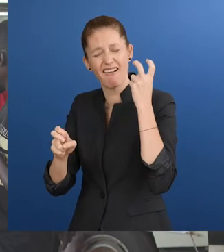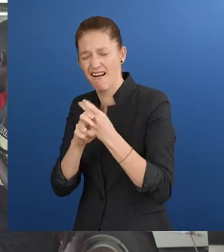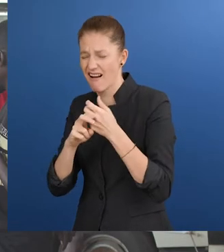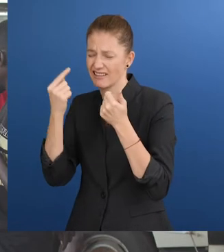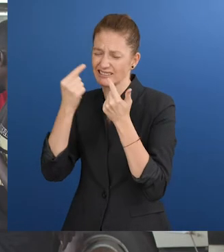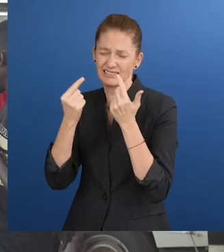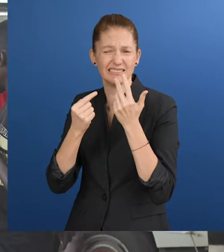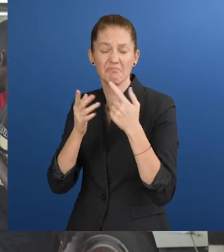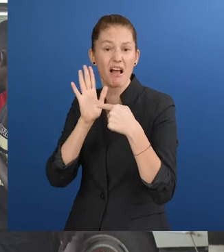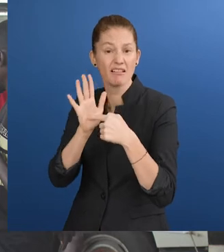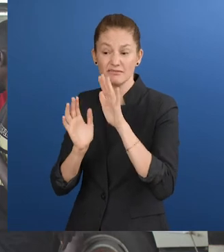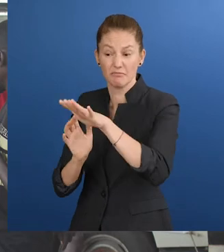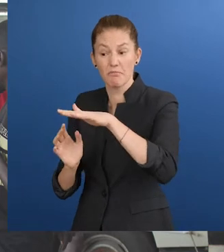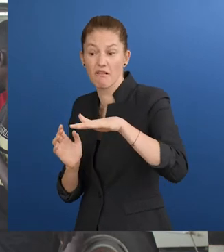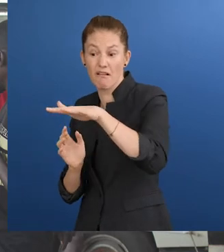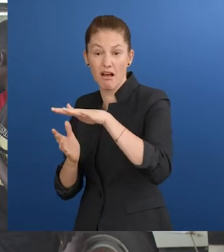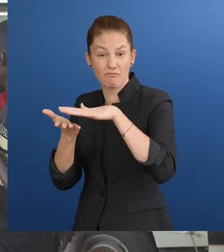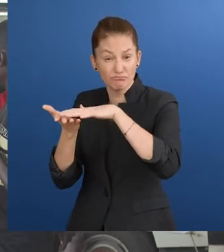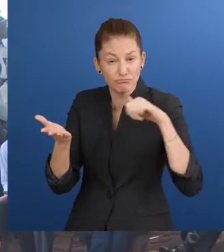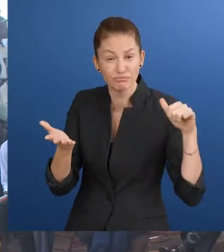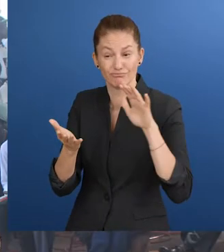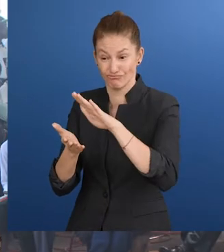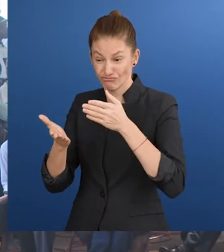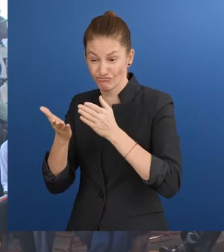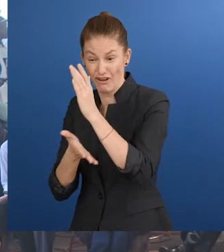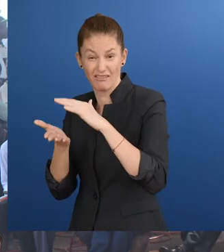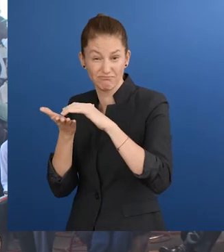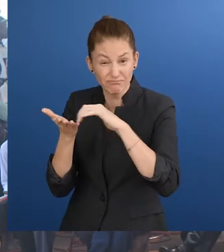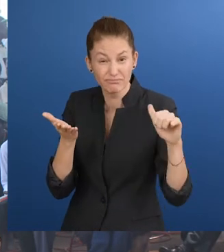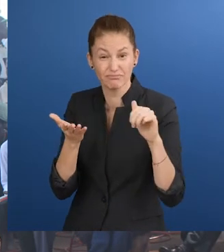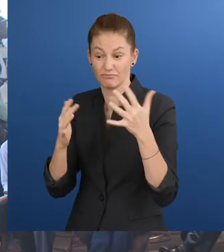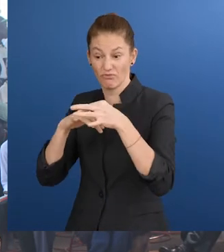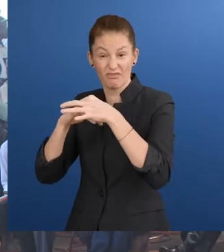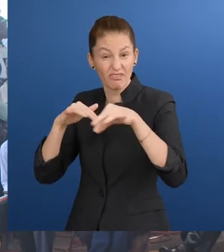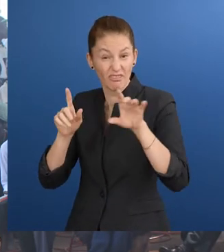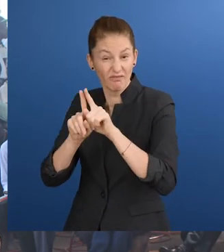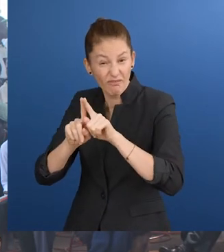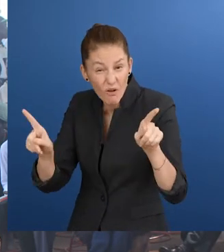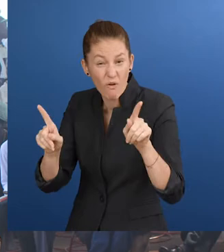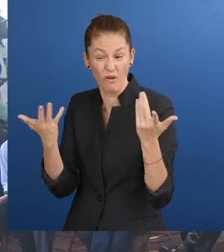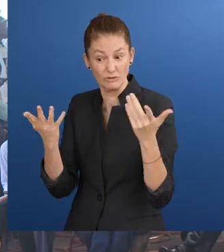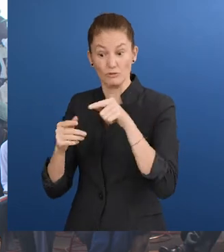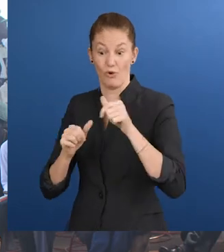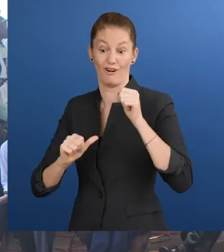such as land grabs, denial of their rights, divorce and uses audience interaction